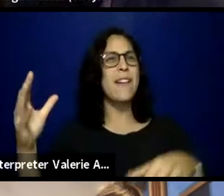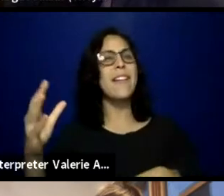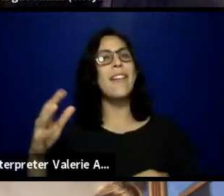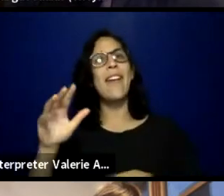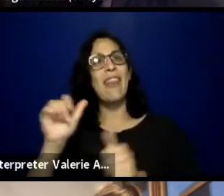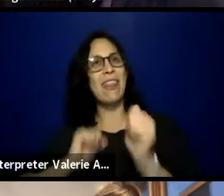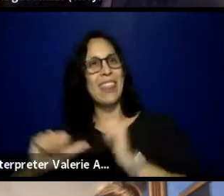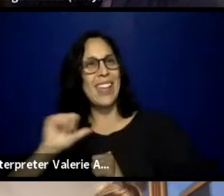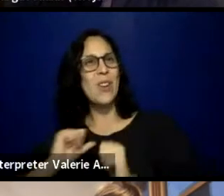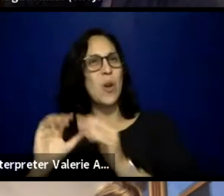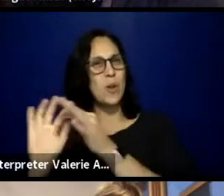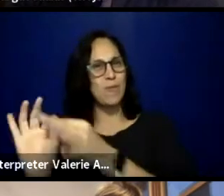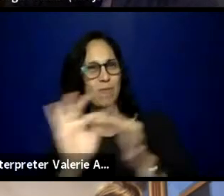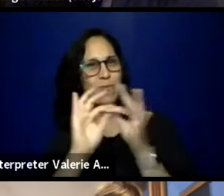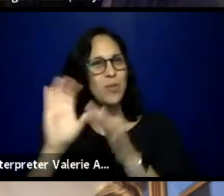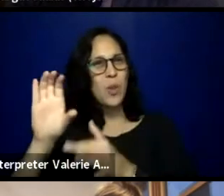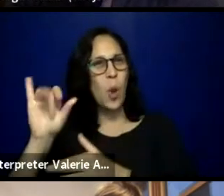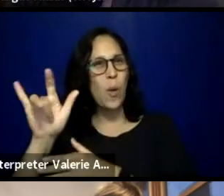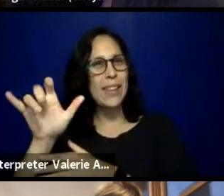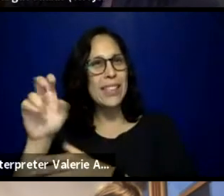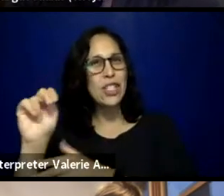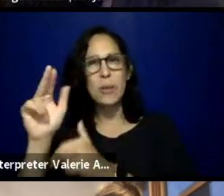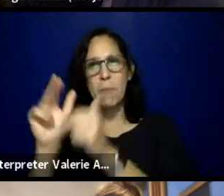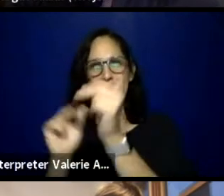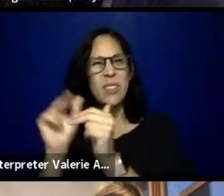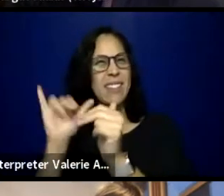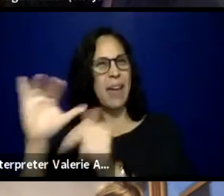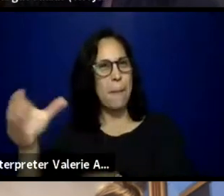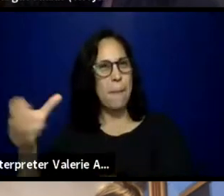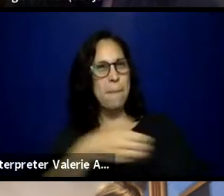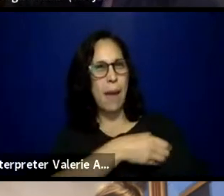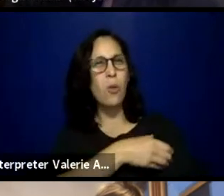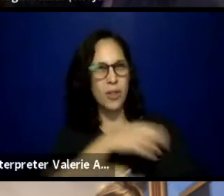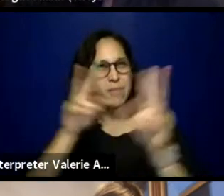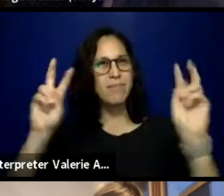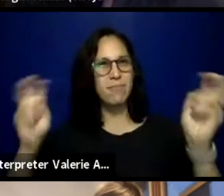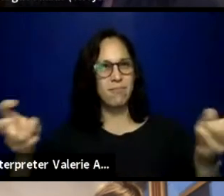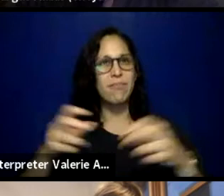and we have some incredible leaders on this live today.